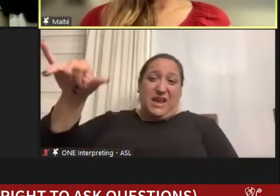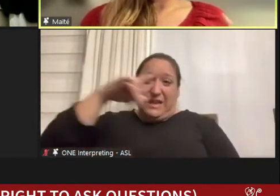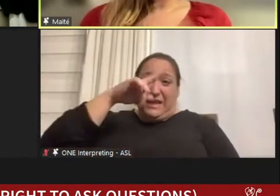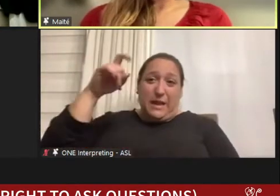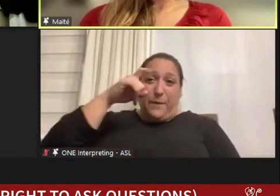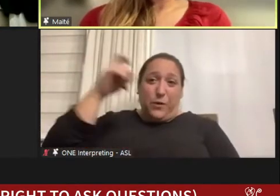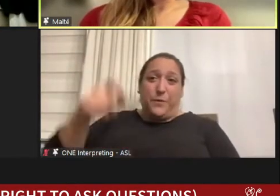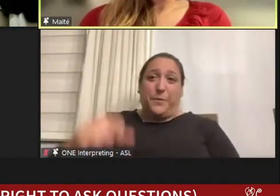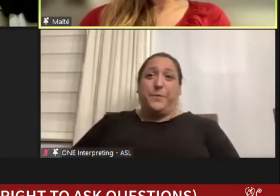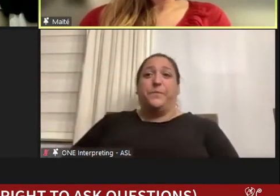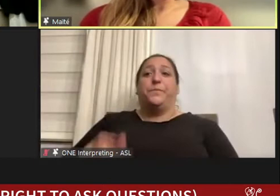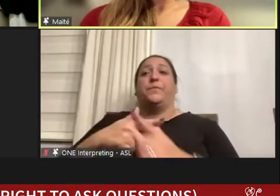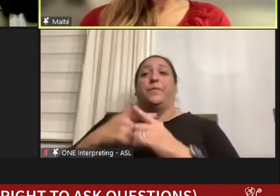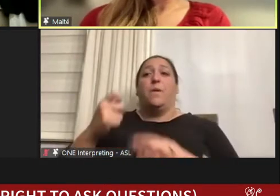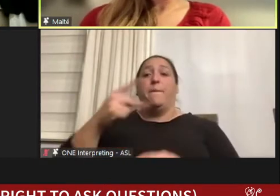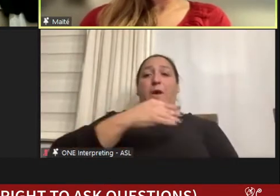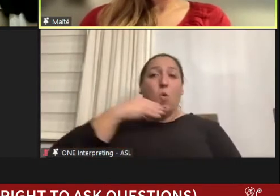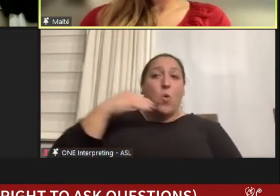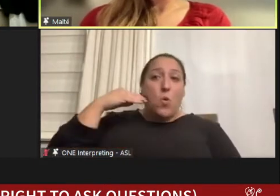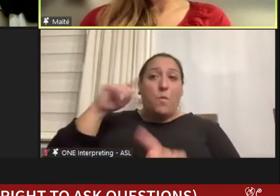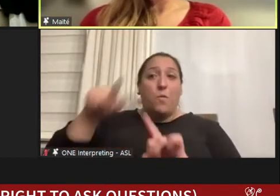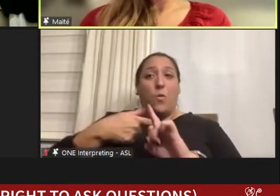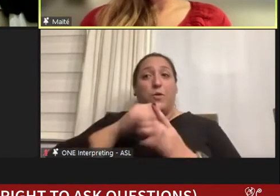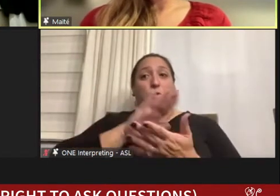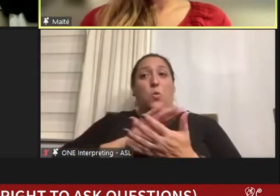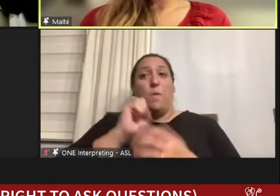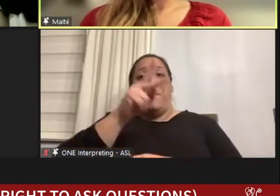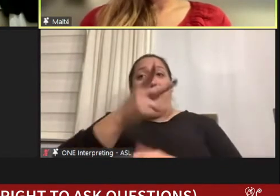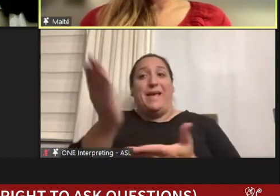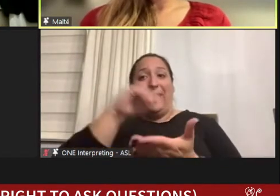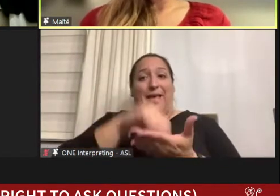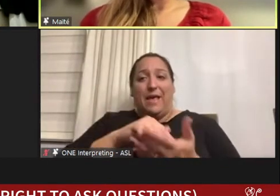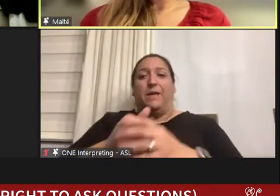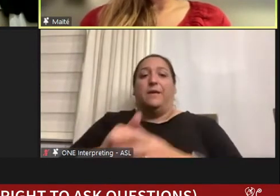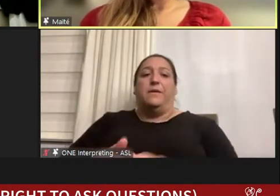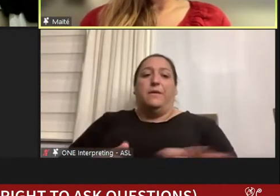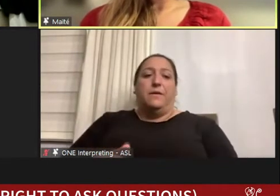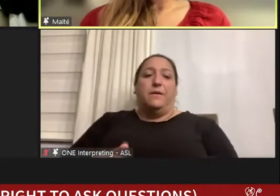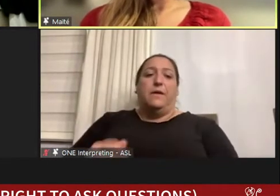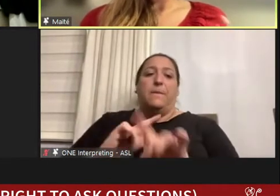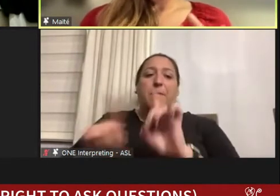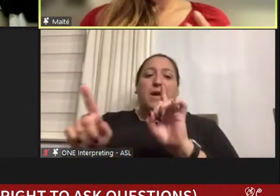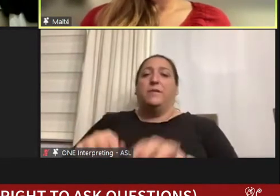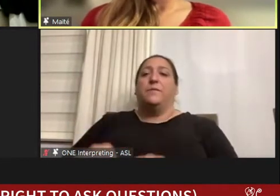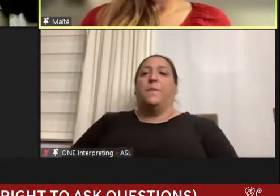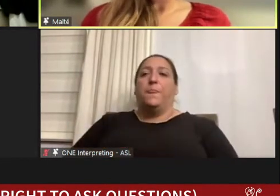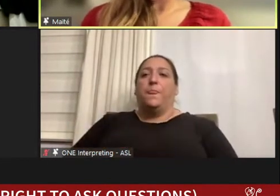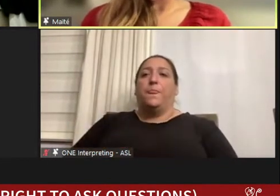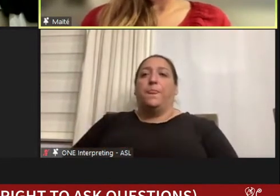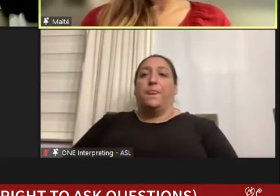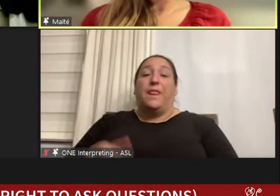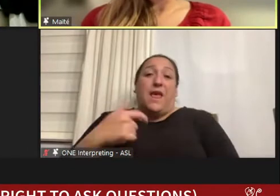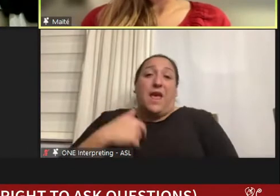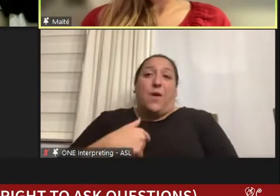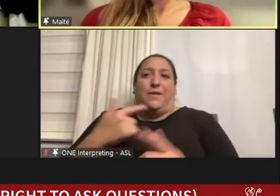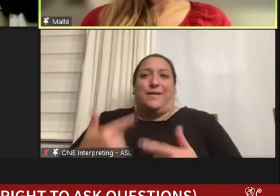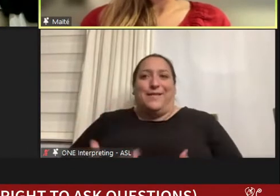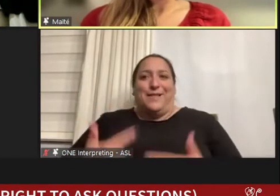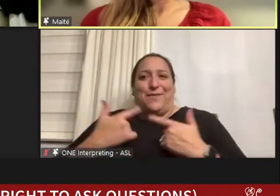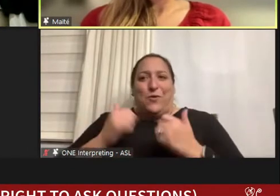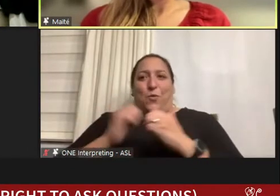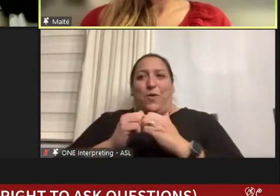go back when the school year started. And I was basically living with all other patients my age.